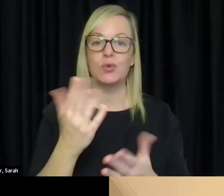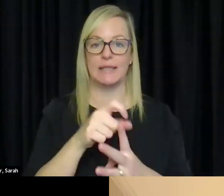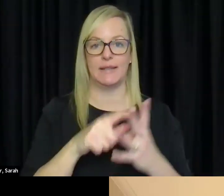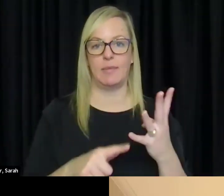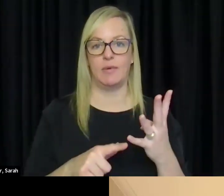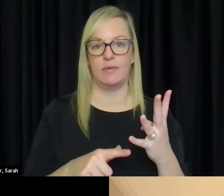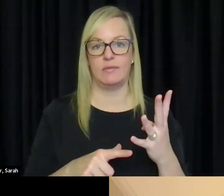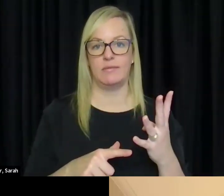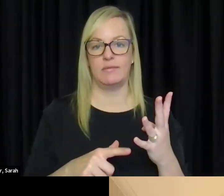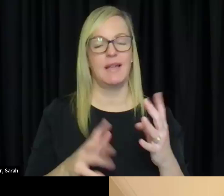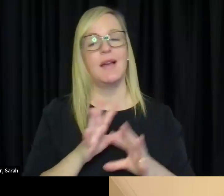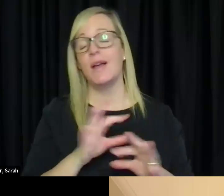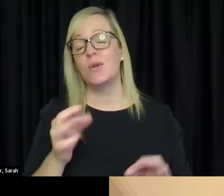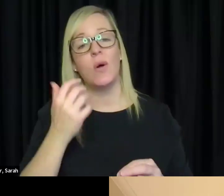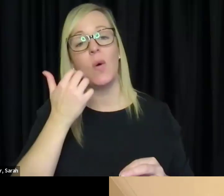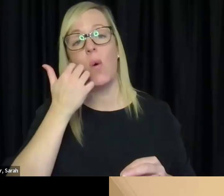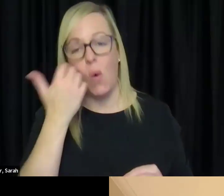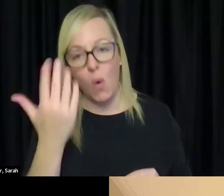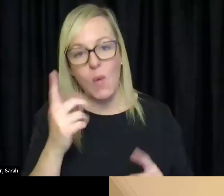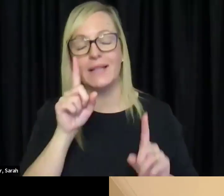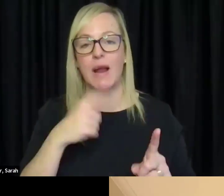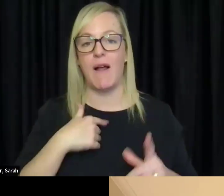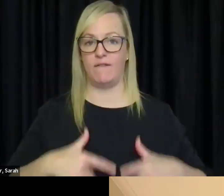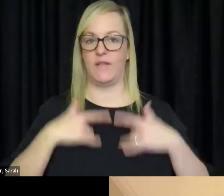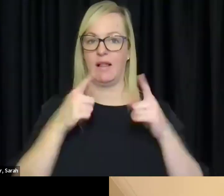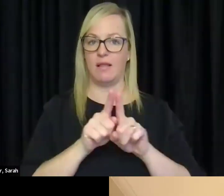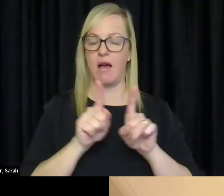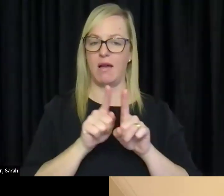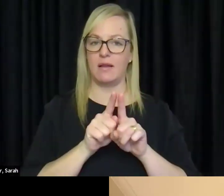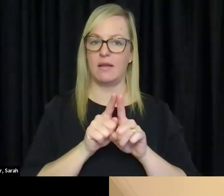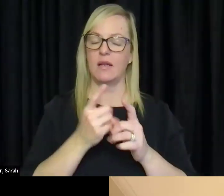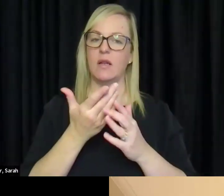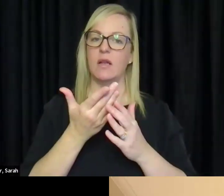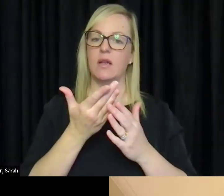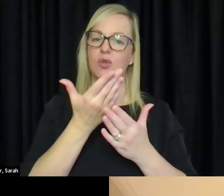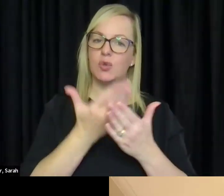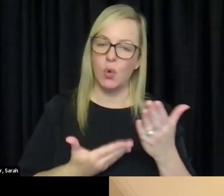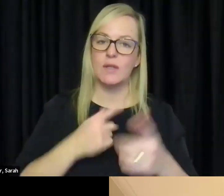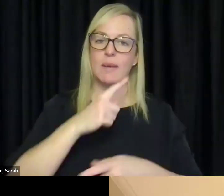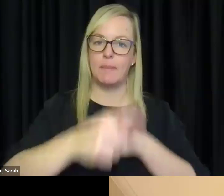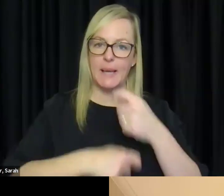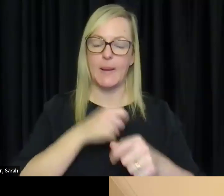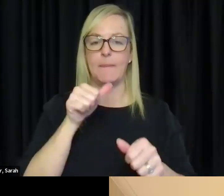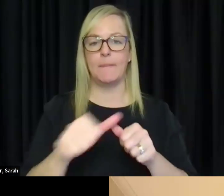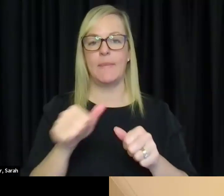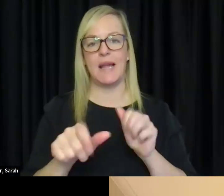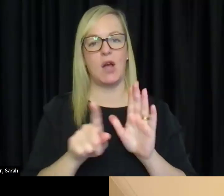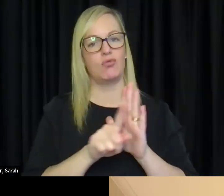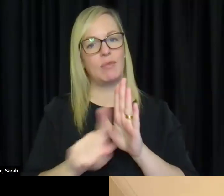but it just means that I feel like stories will be better represented, you know, more authentic,